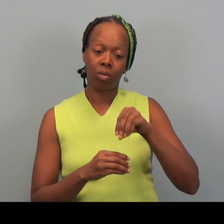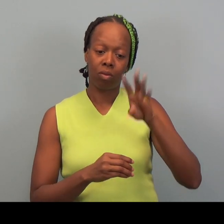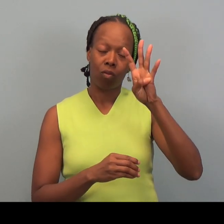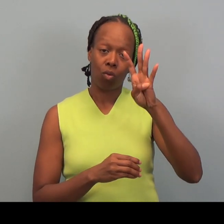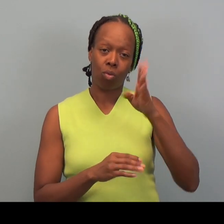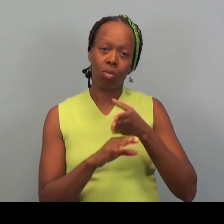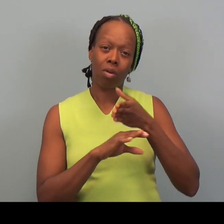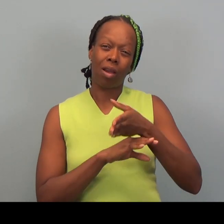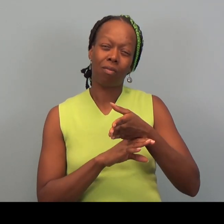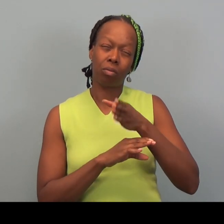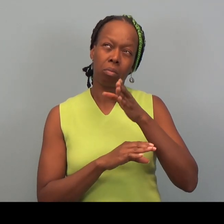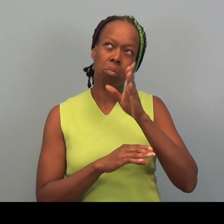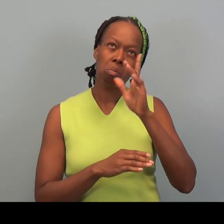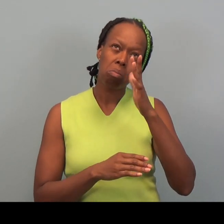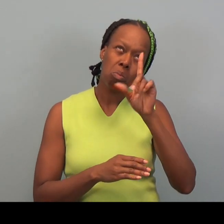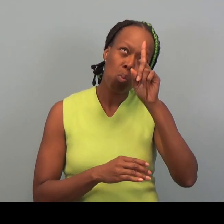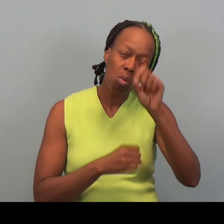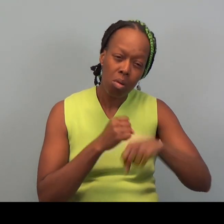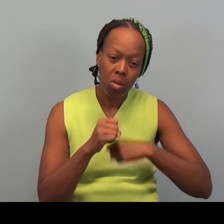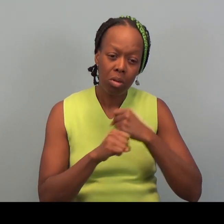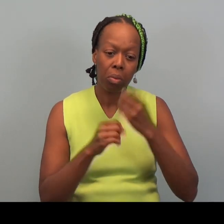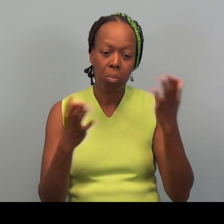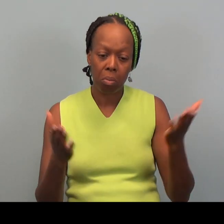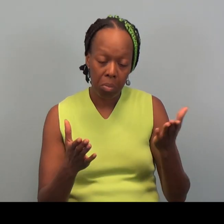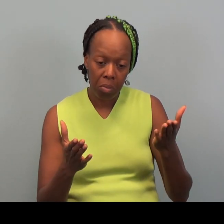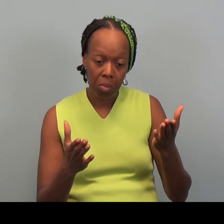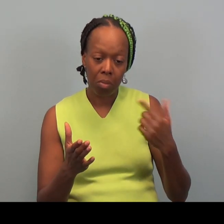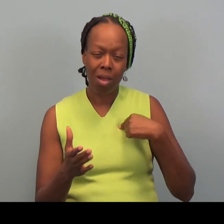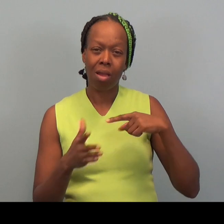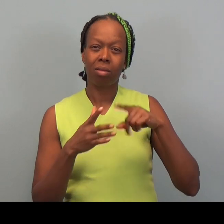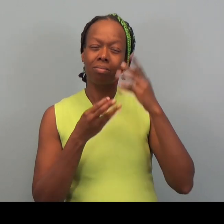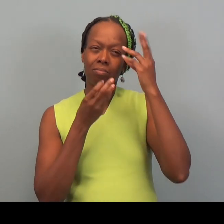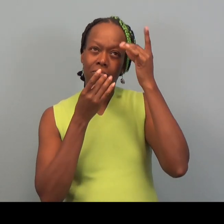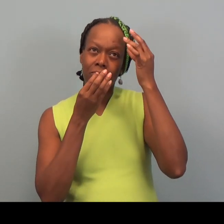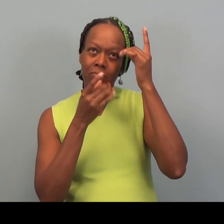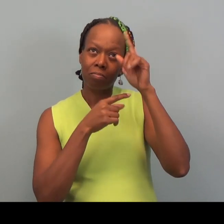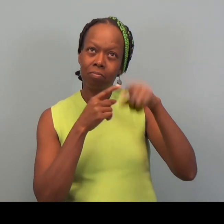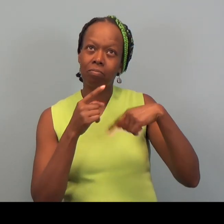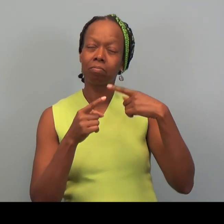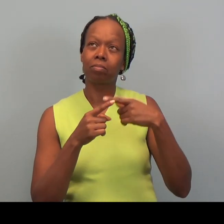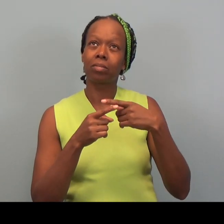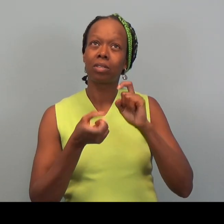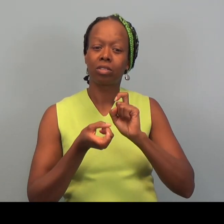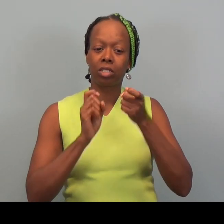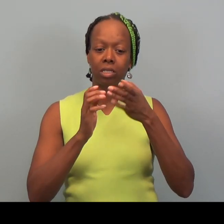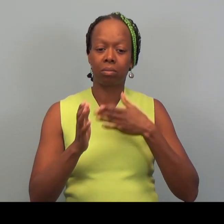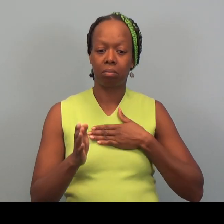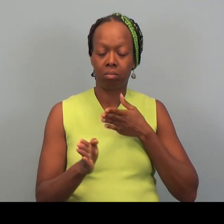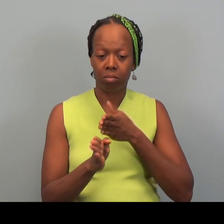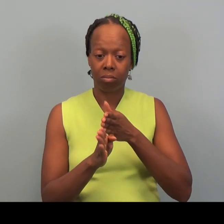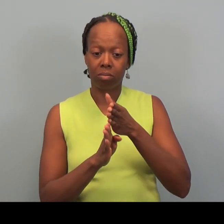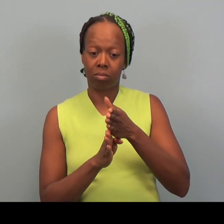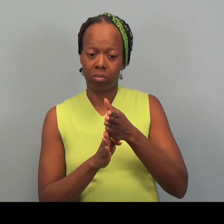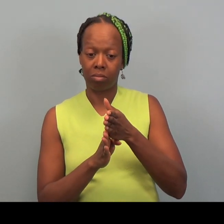After about a year or two here in Duluth, I started thinking about making a change in my career